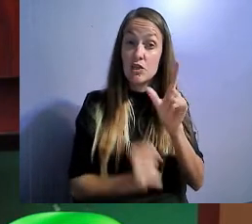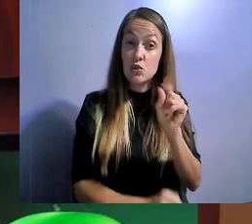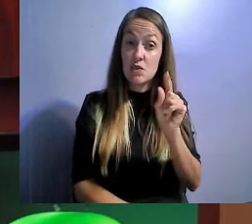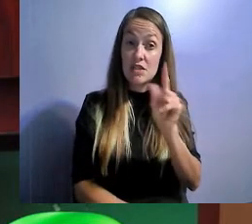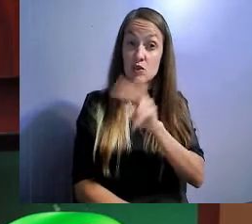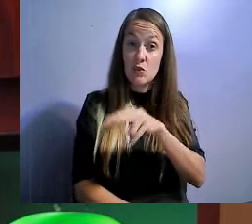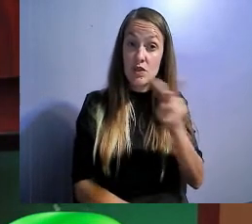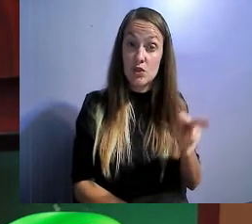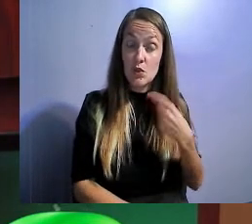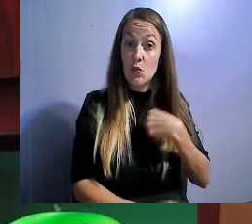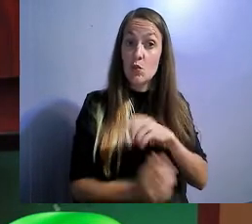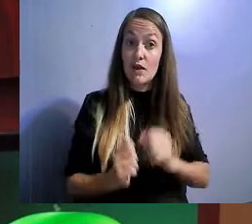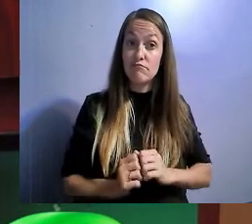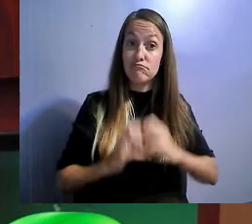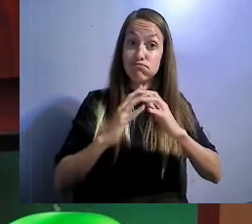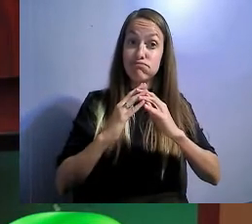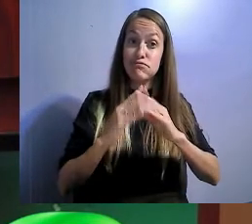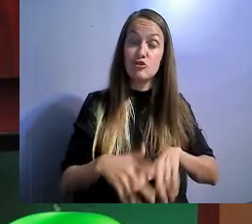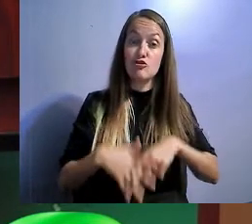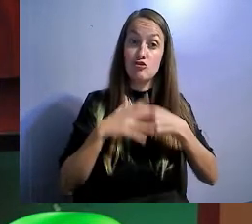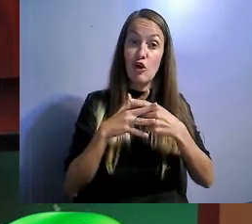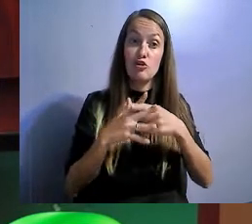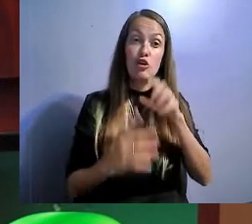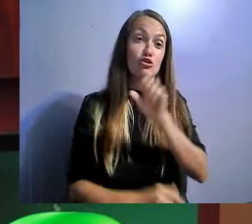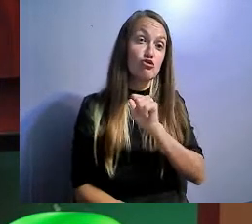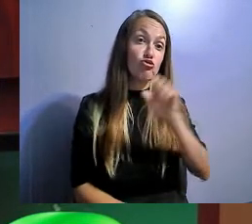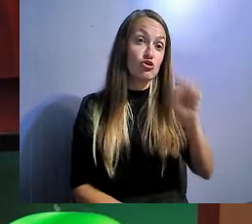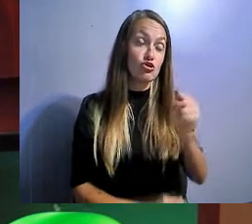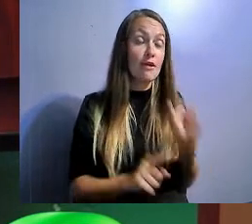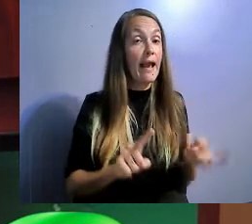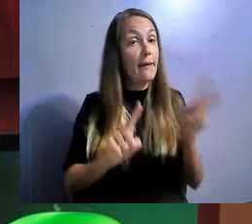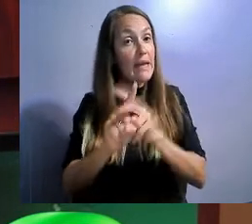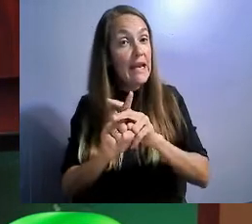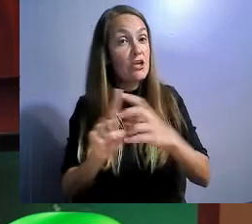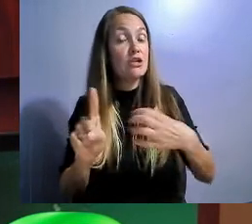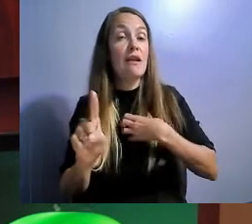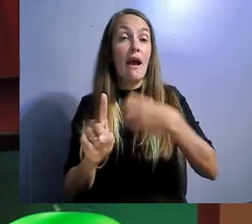applications and appeals program to add to our legal practice.